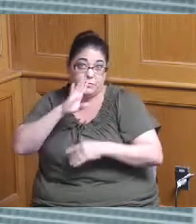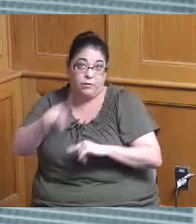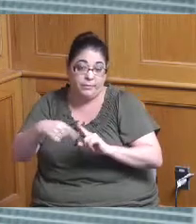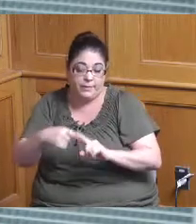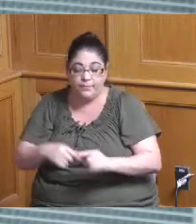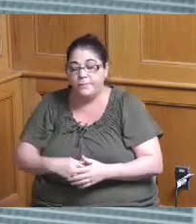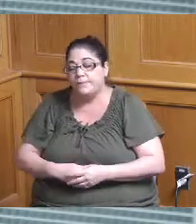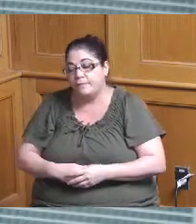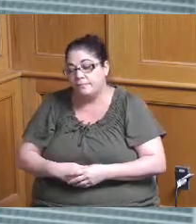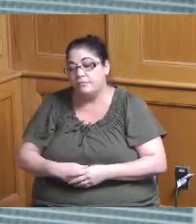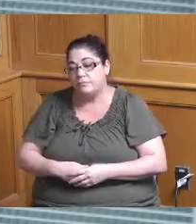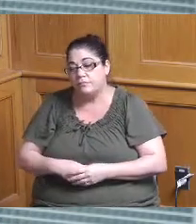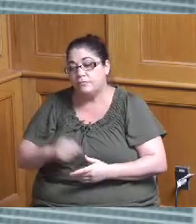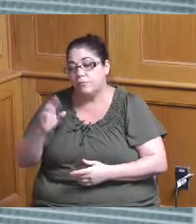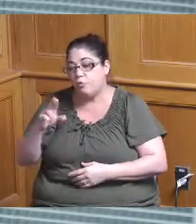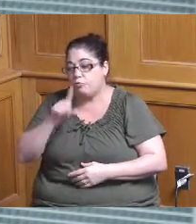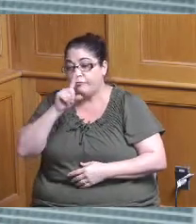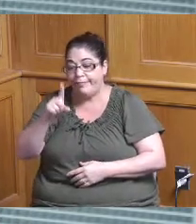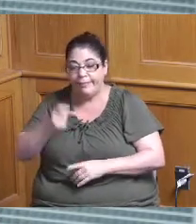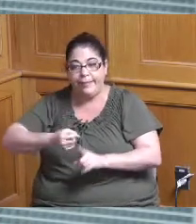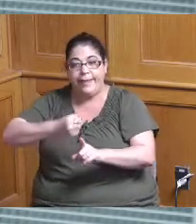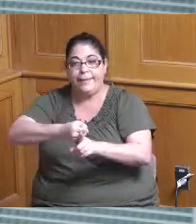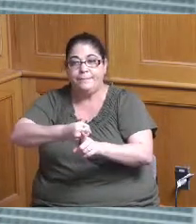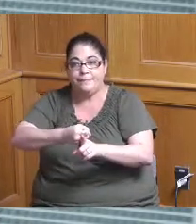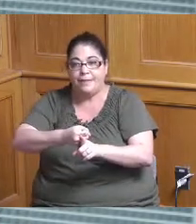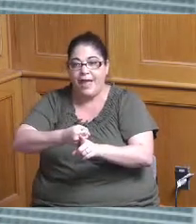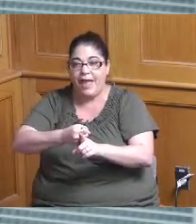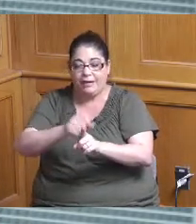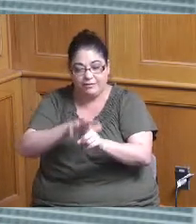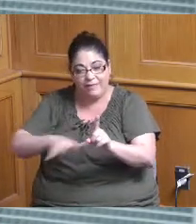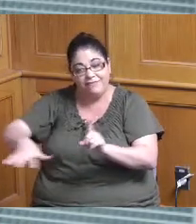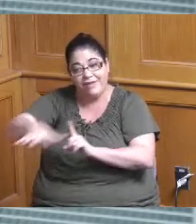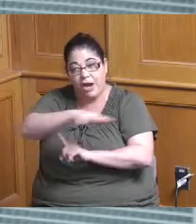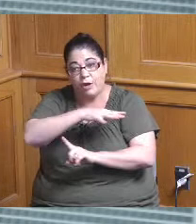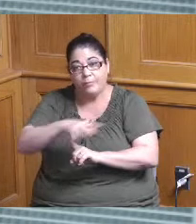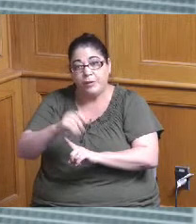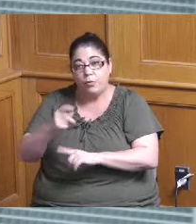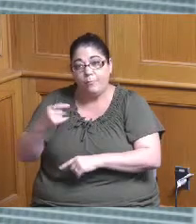know real impact environmentally or from a public health standpoint if it's something that's you